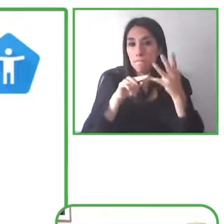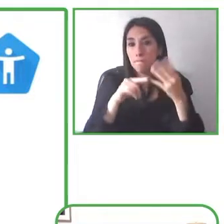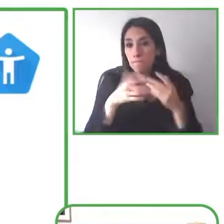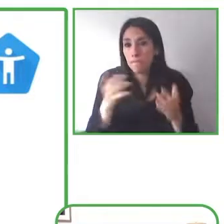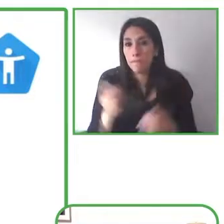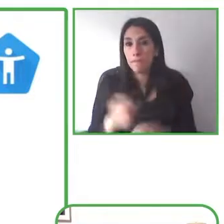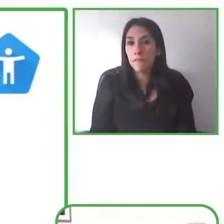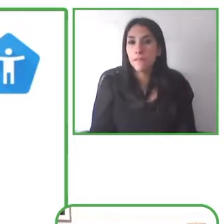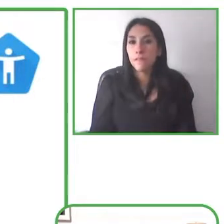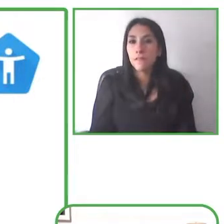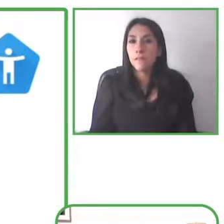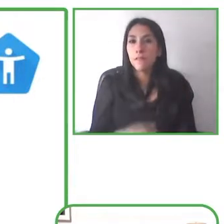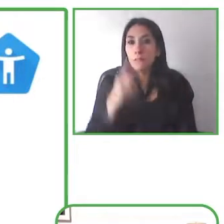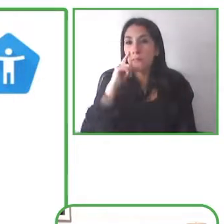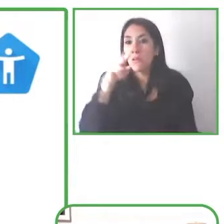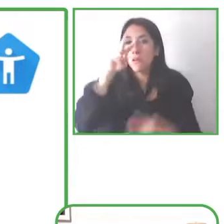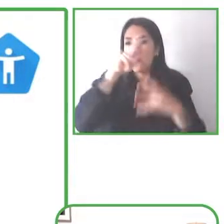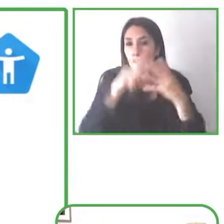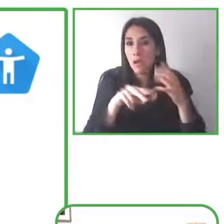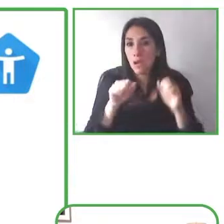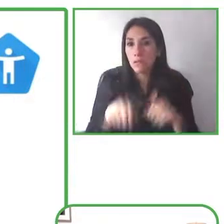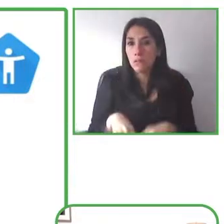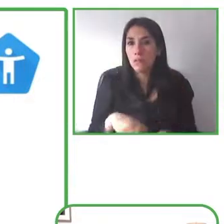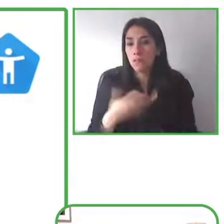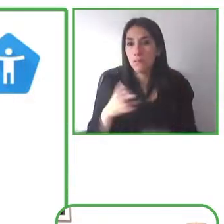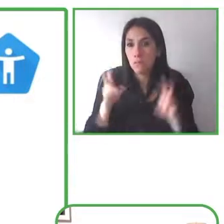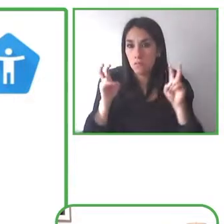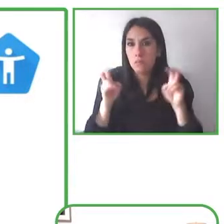different ways depending on whatever method of communication works best